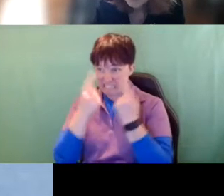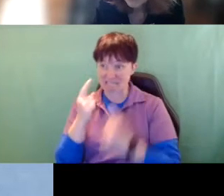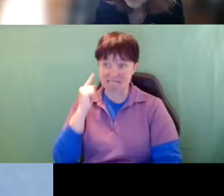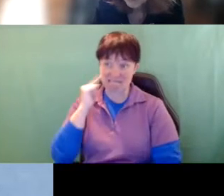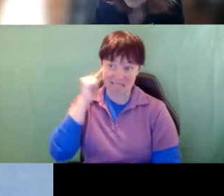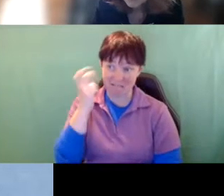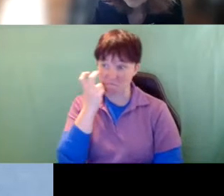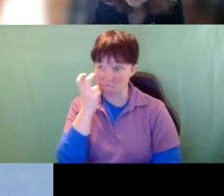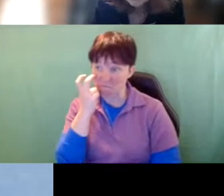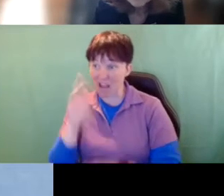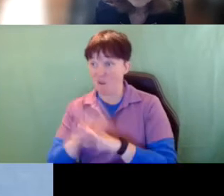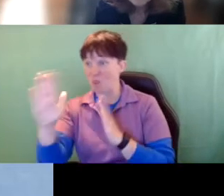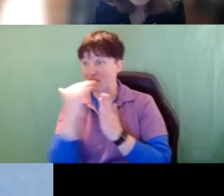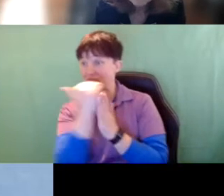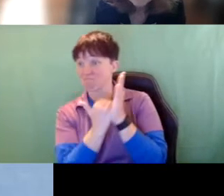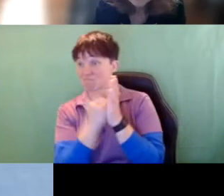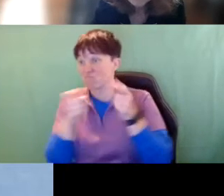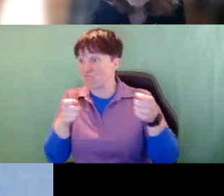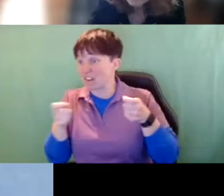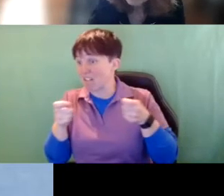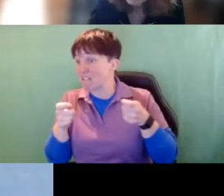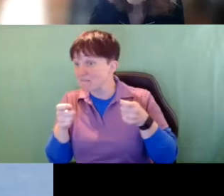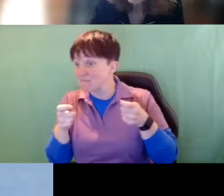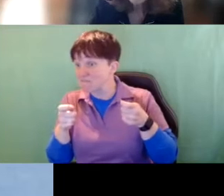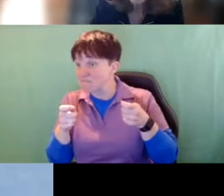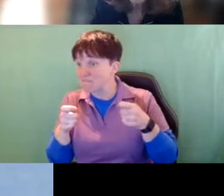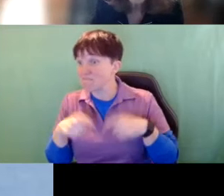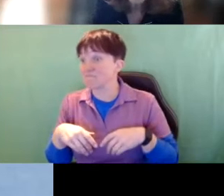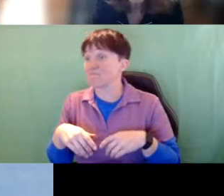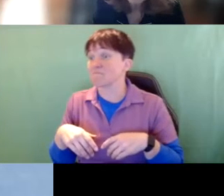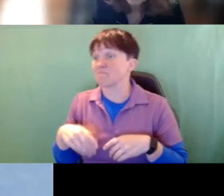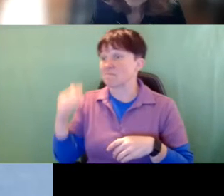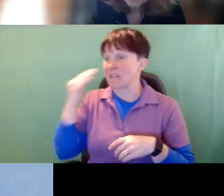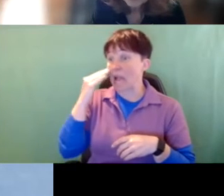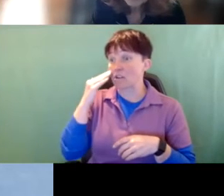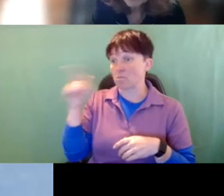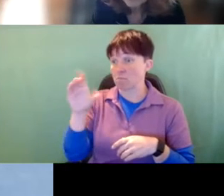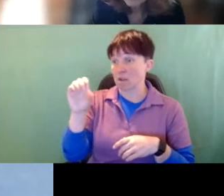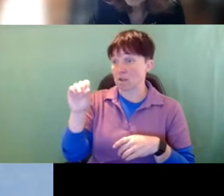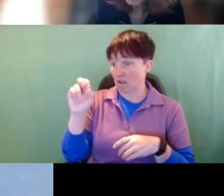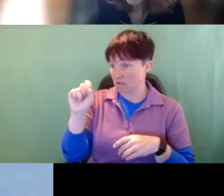on the regs, and I know that Wisconsin is doing great work there, getting the term